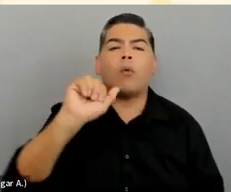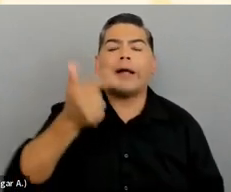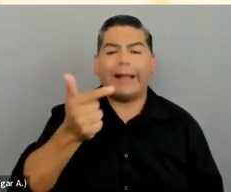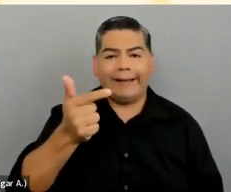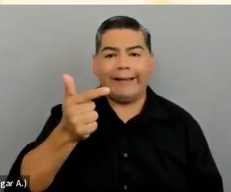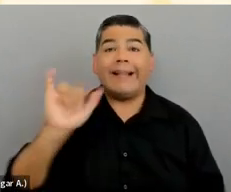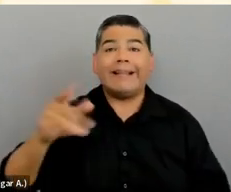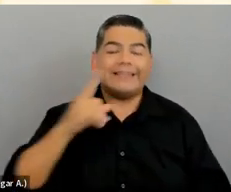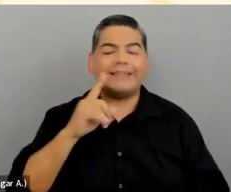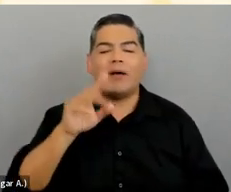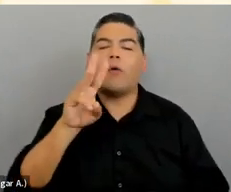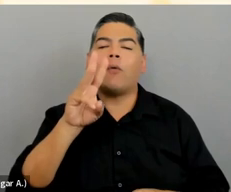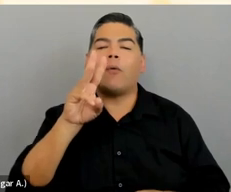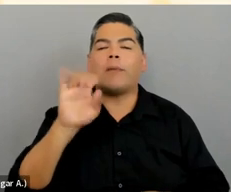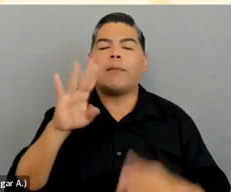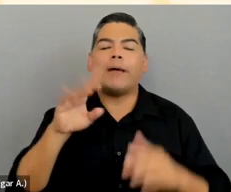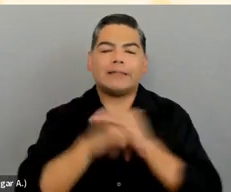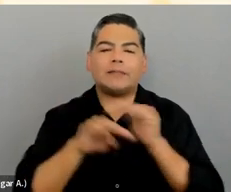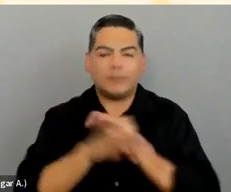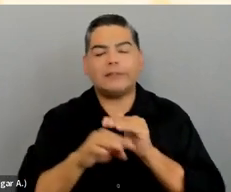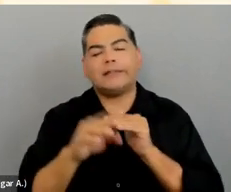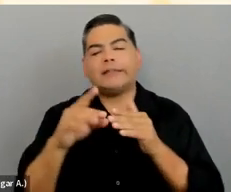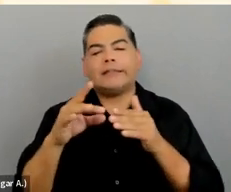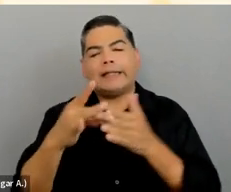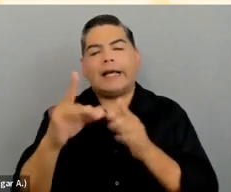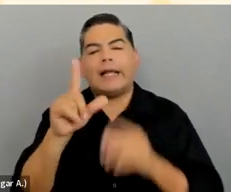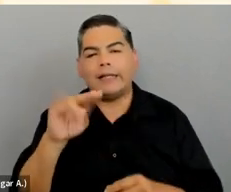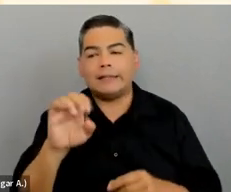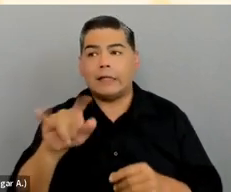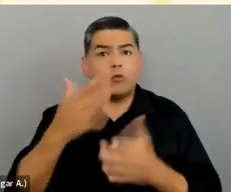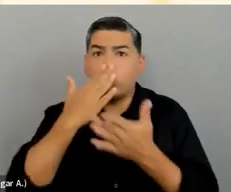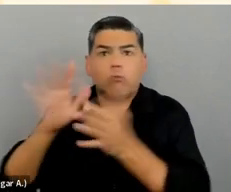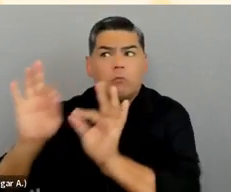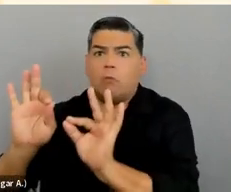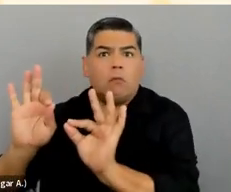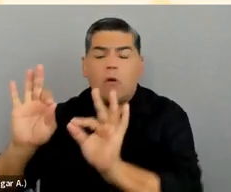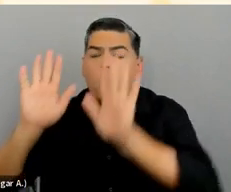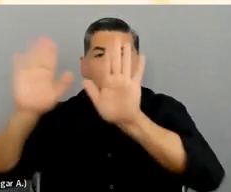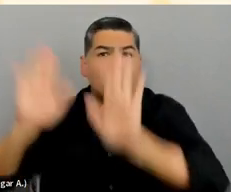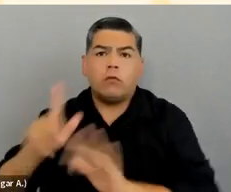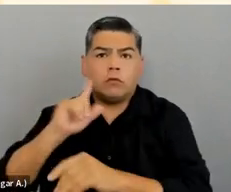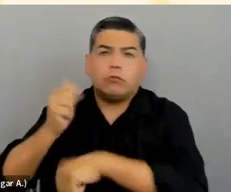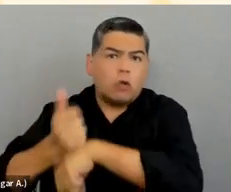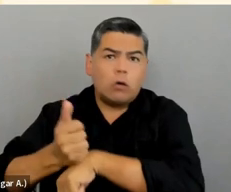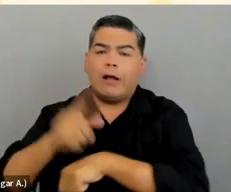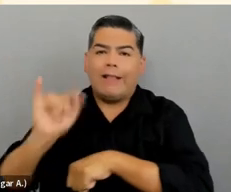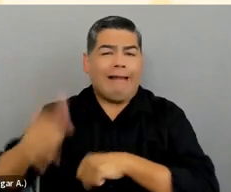and that's really a good set of guidelines to get started, which is anything that has to do with digital accessibility.